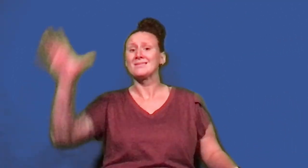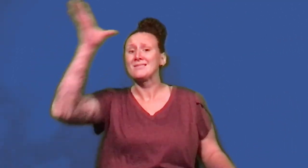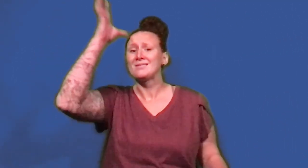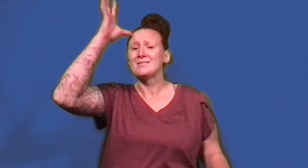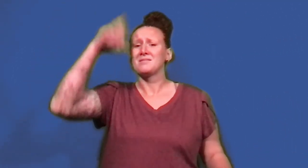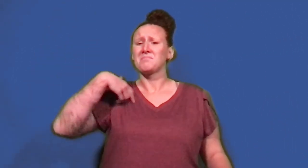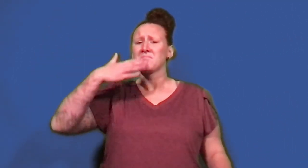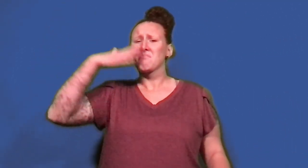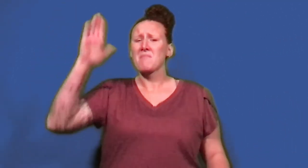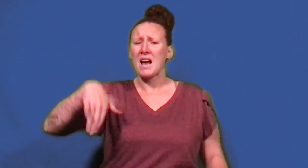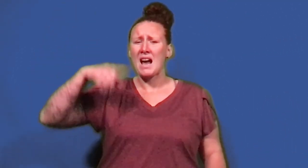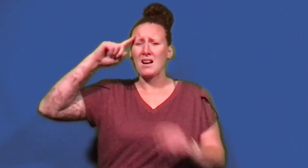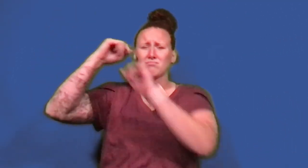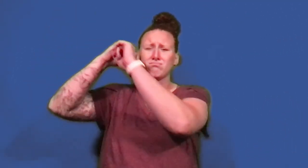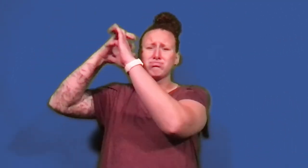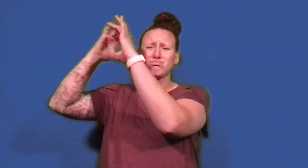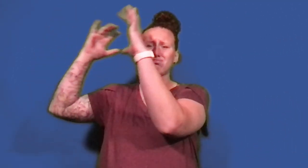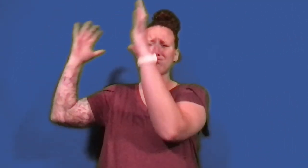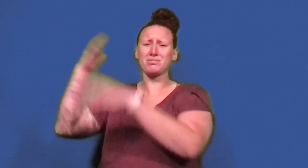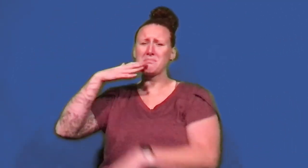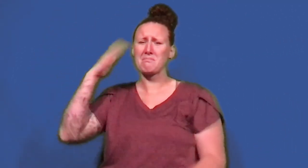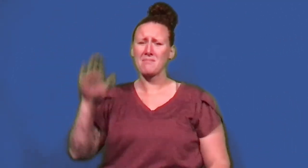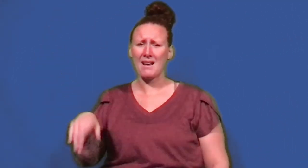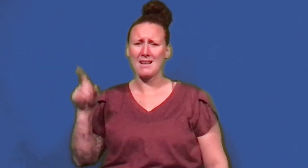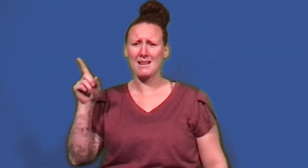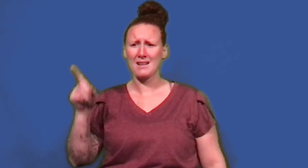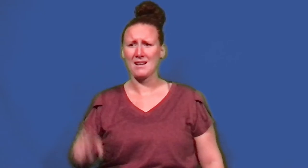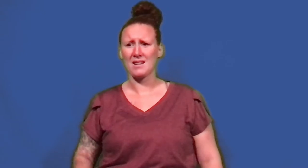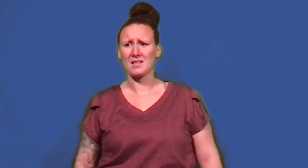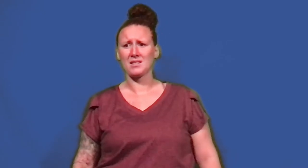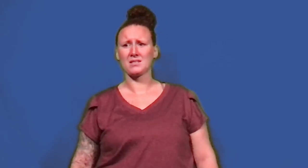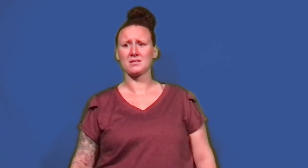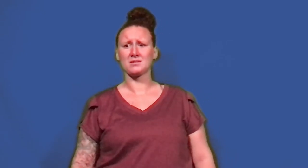Daddy I had a bad dream.